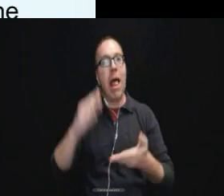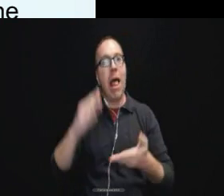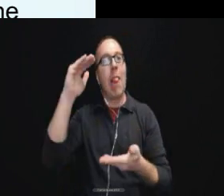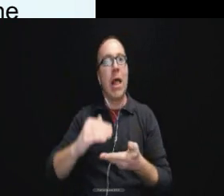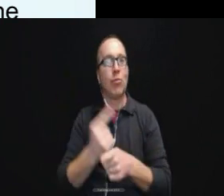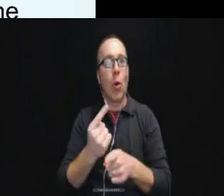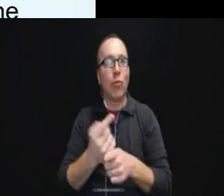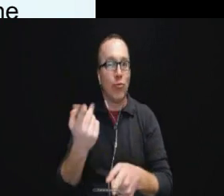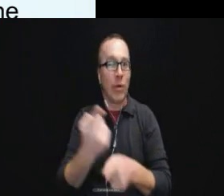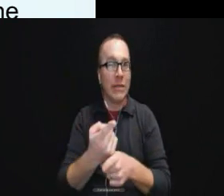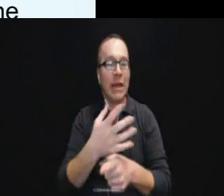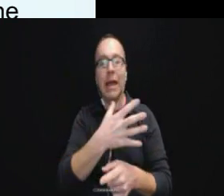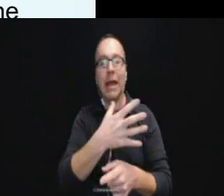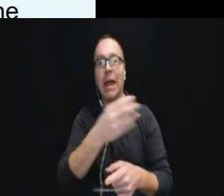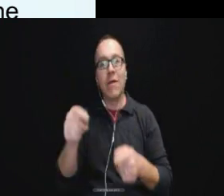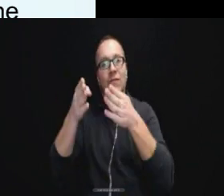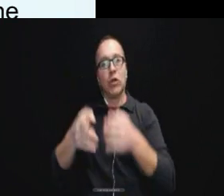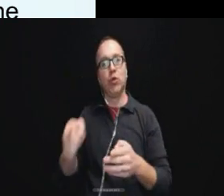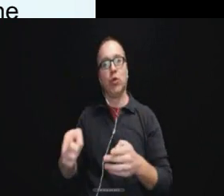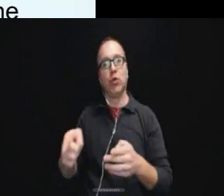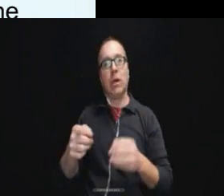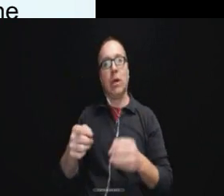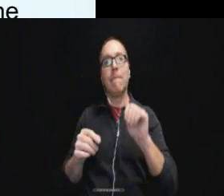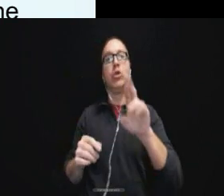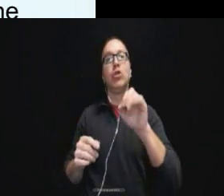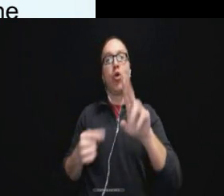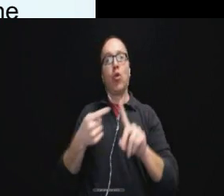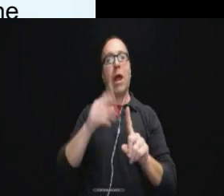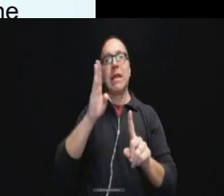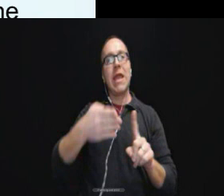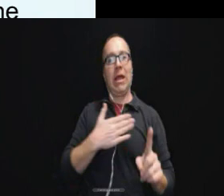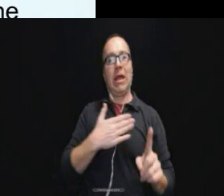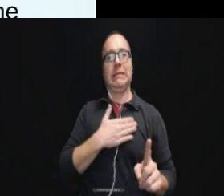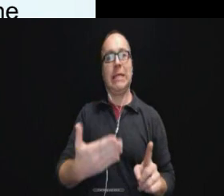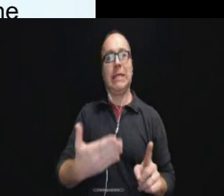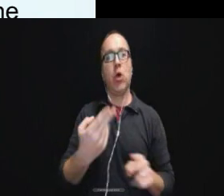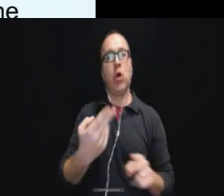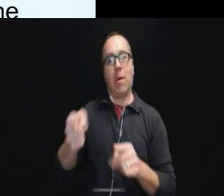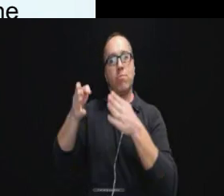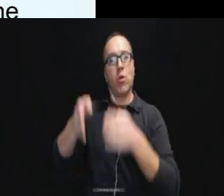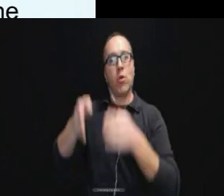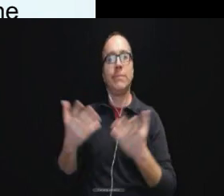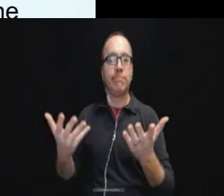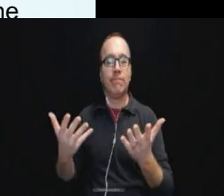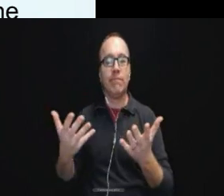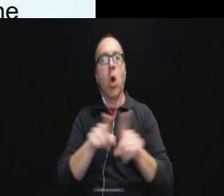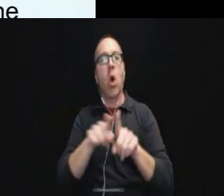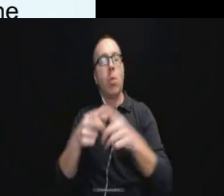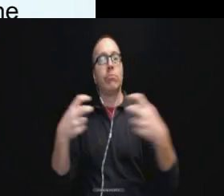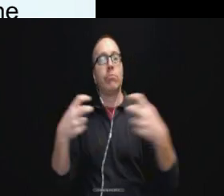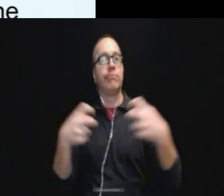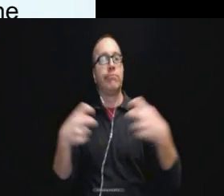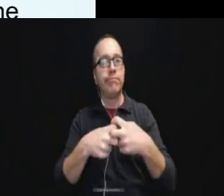And this individual Mr. Taylor never consented to the use. And so it was also a problematic interaction for that reason.